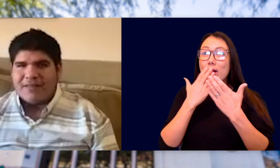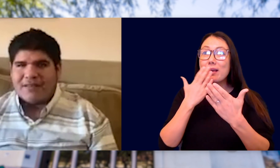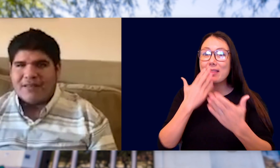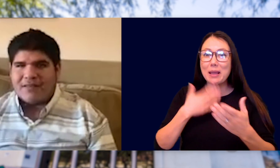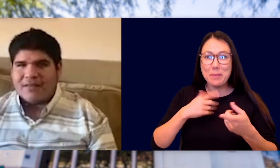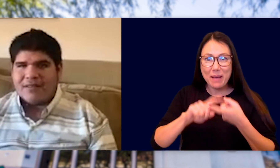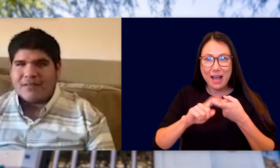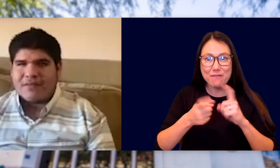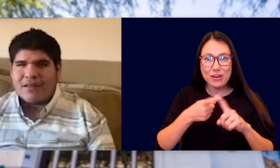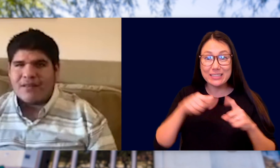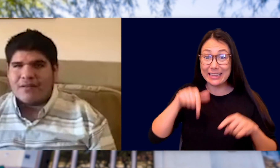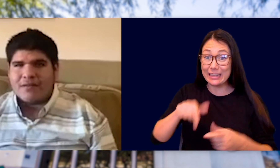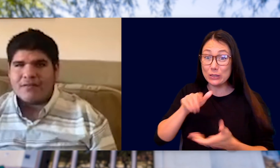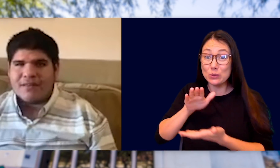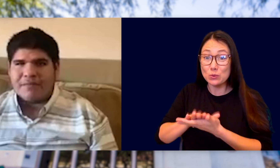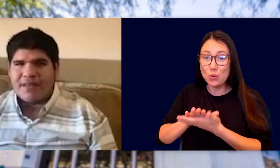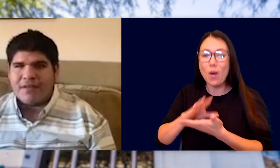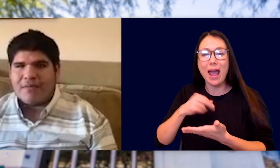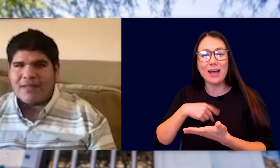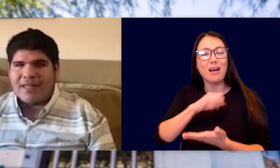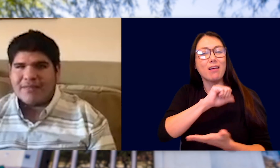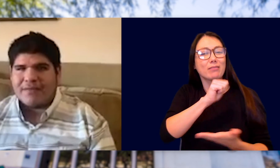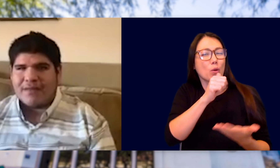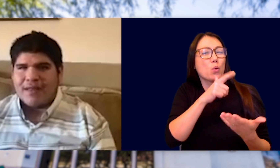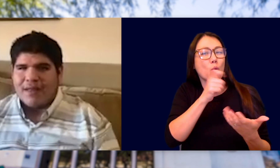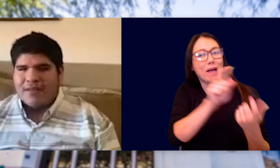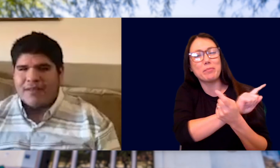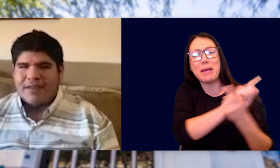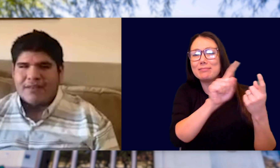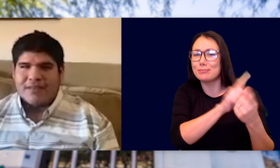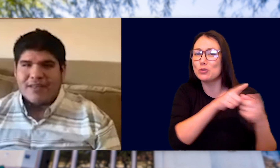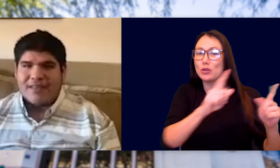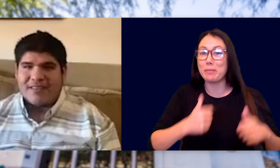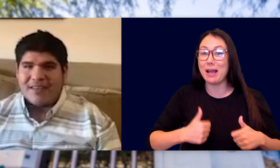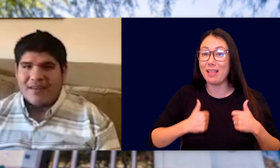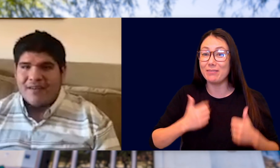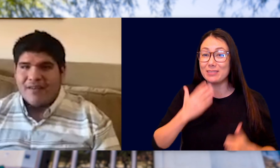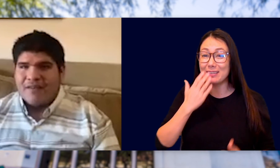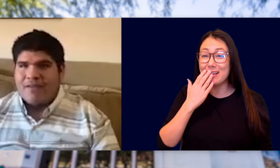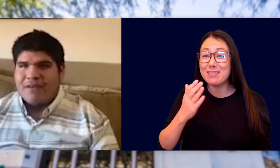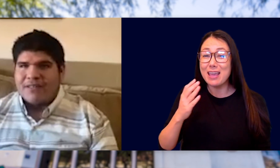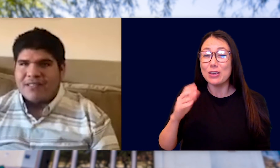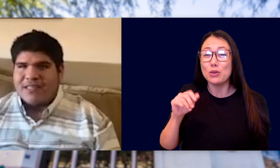THOSE IN THIS SCHOOL AND THOSE WHO I'VE MET THROUGHOUT MY LIFE. THANK YOU TO CHRISTIAN, FOR ALWAYS LISTENING